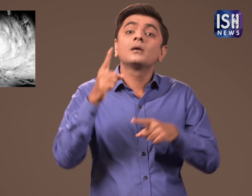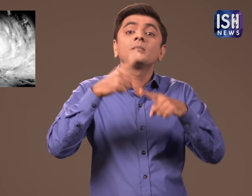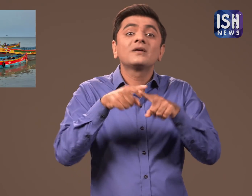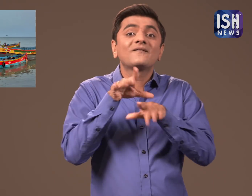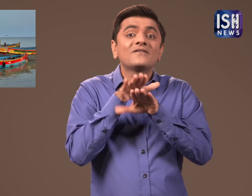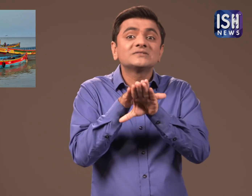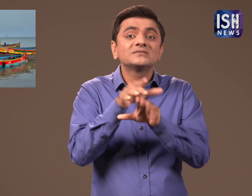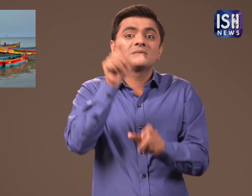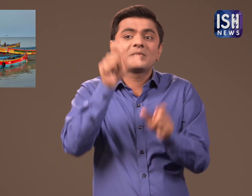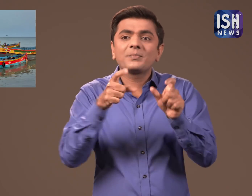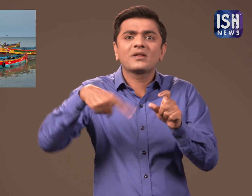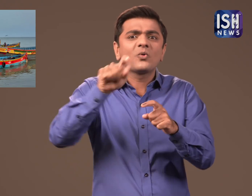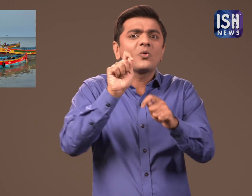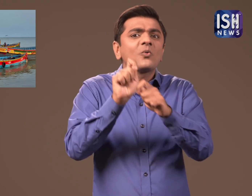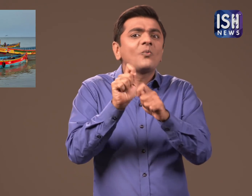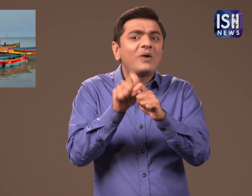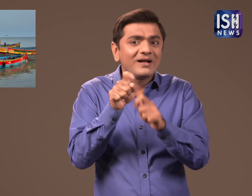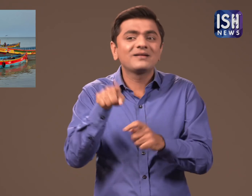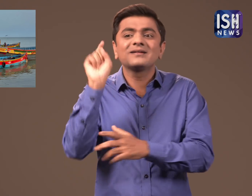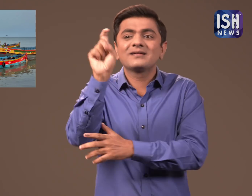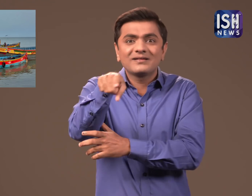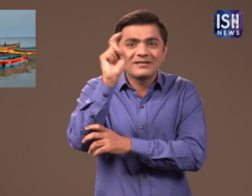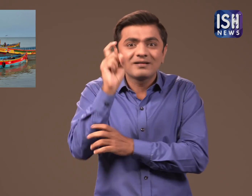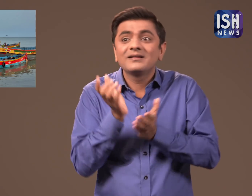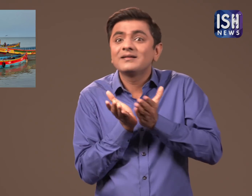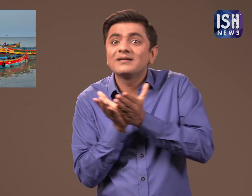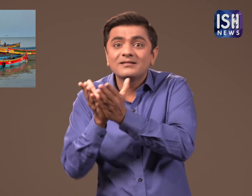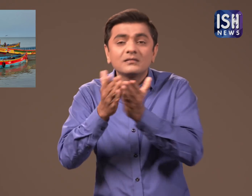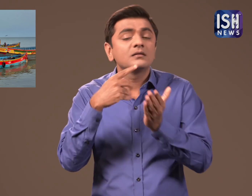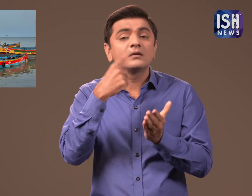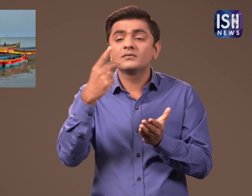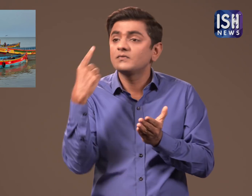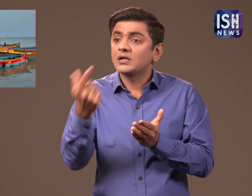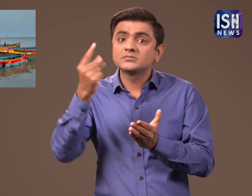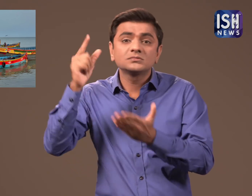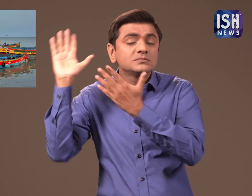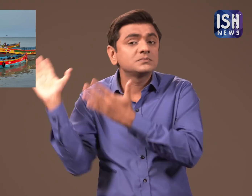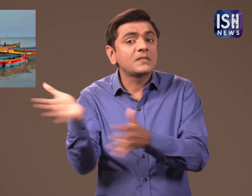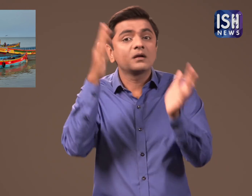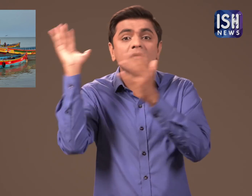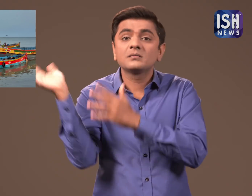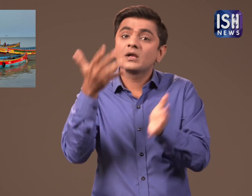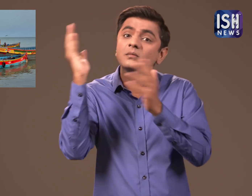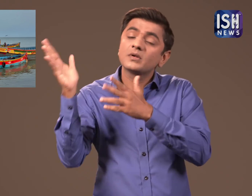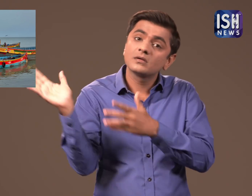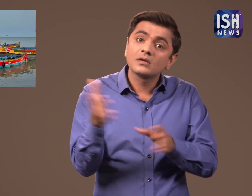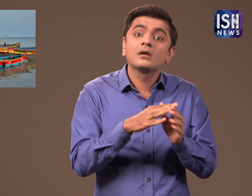Fishermen, who have gone to fish, have been asked to return immediately.